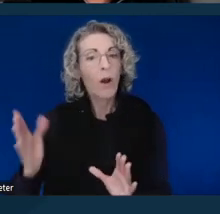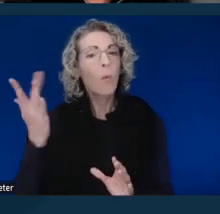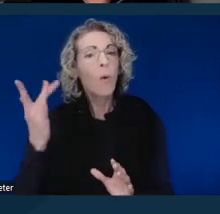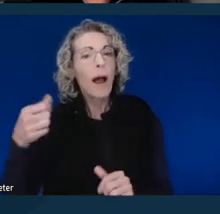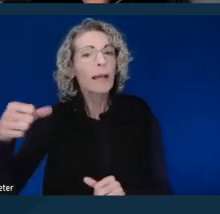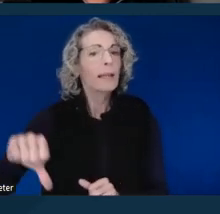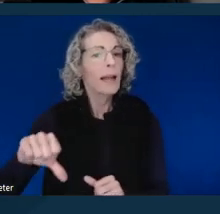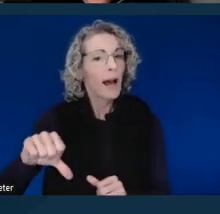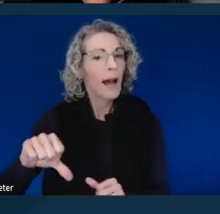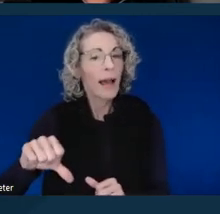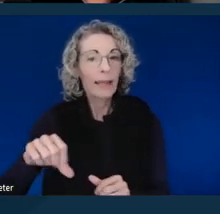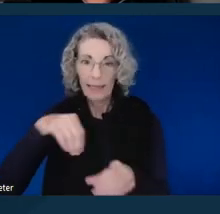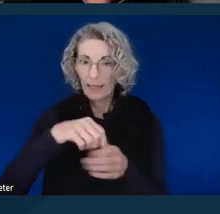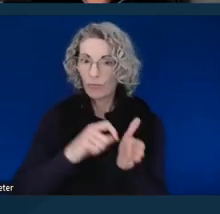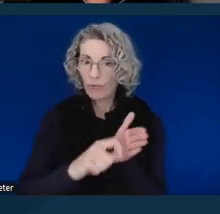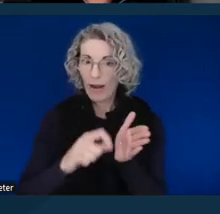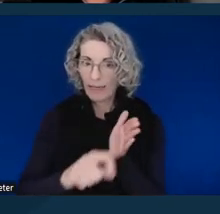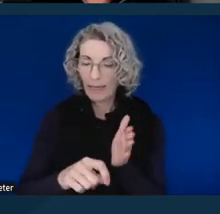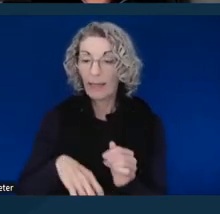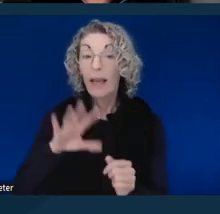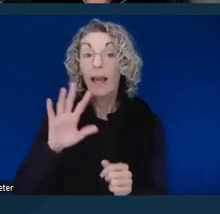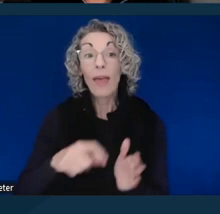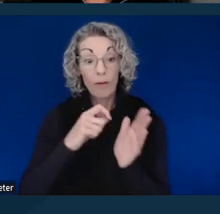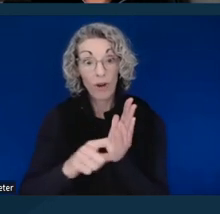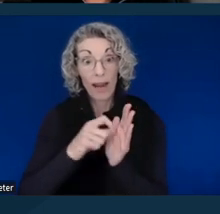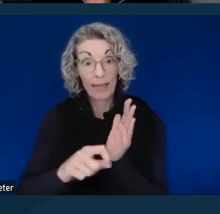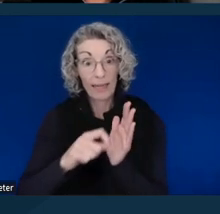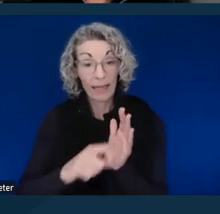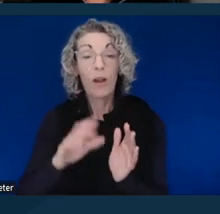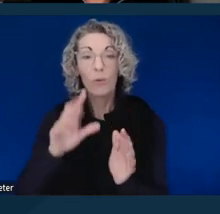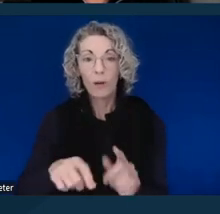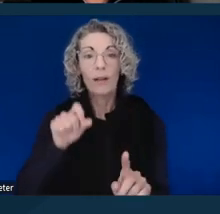and that writing will trigger your right to appeal. Next slide.